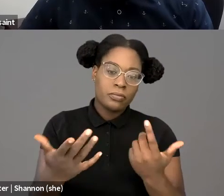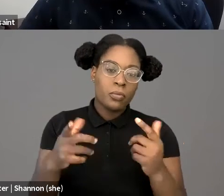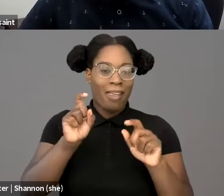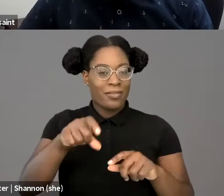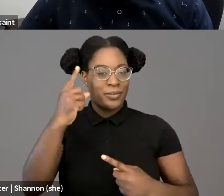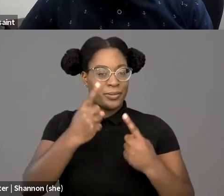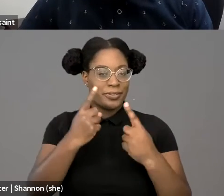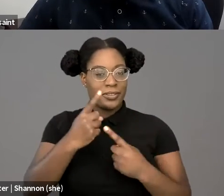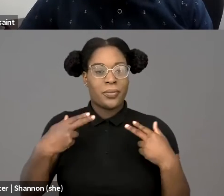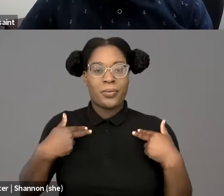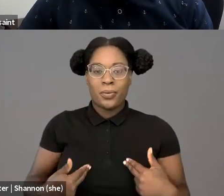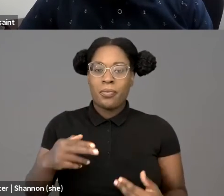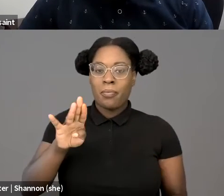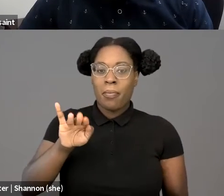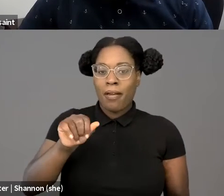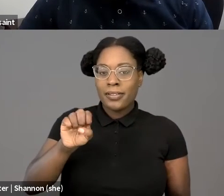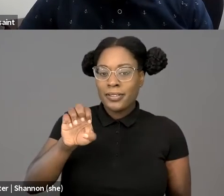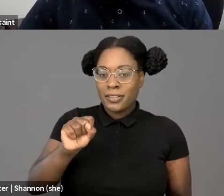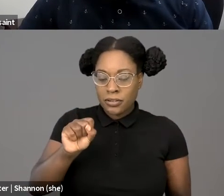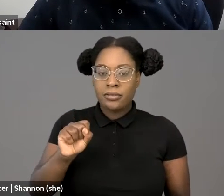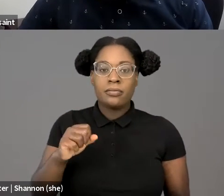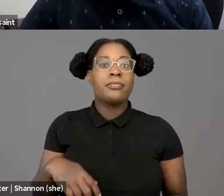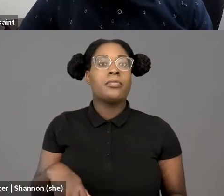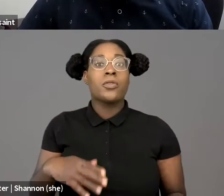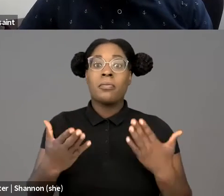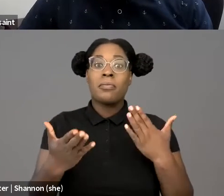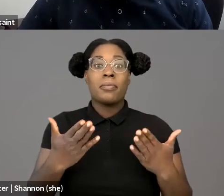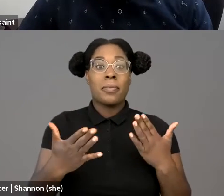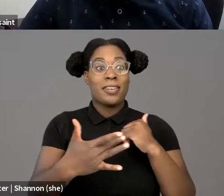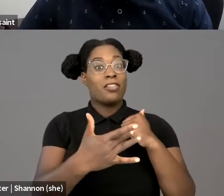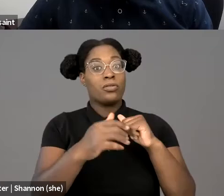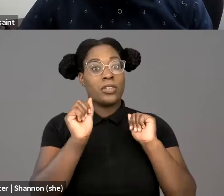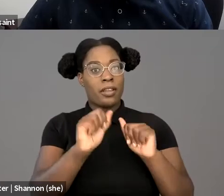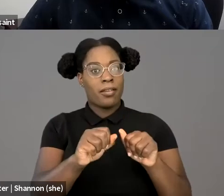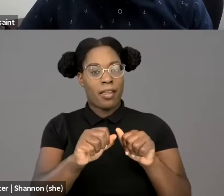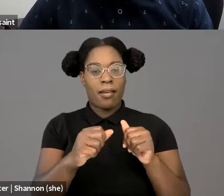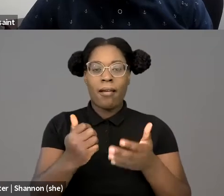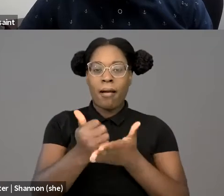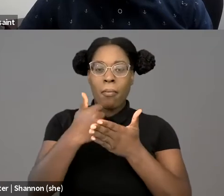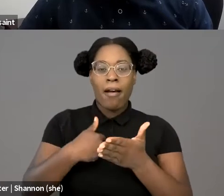that move us closer to real reasonable suspicion, so that looks encounter stop-and-frisks